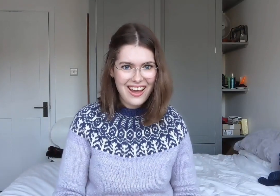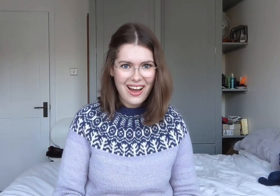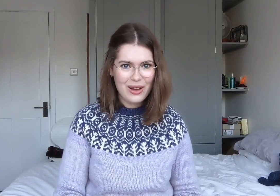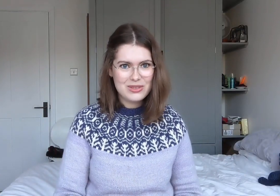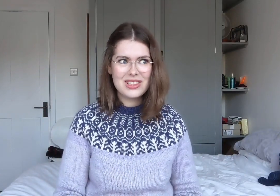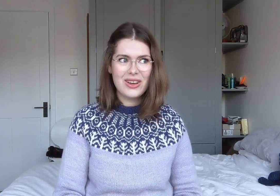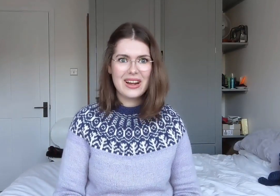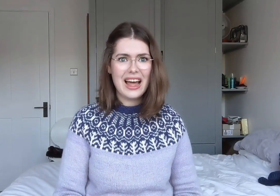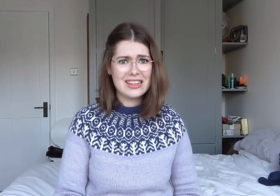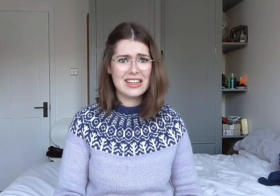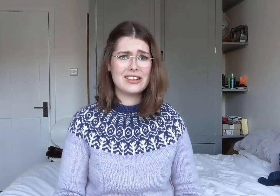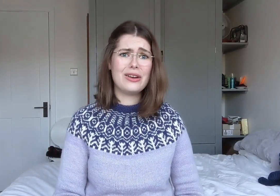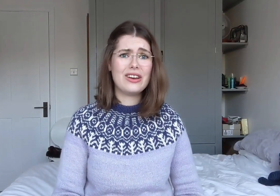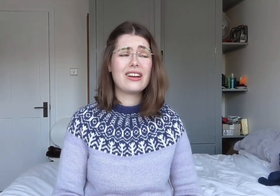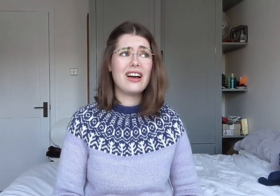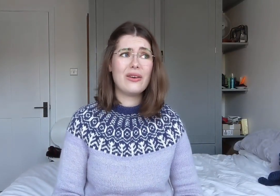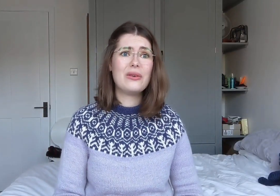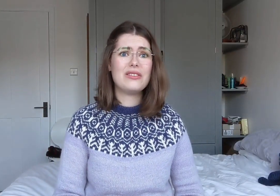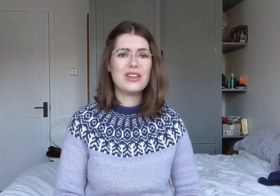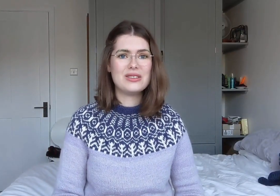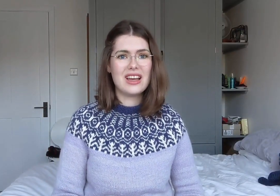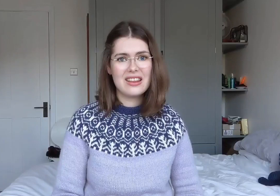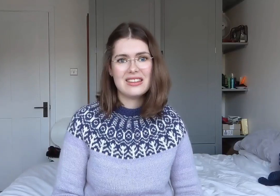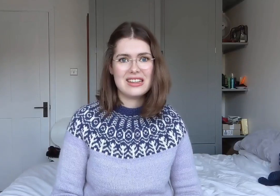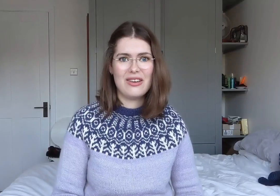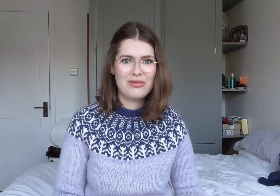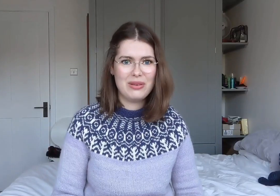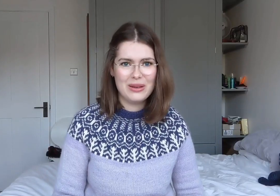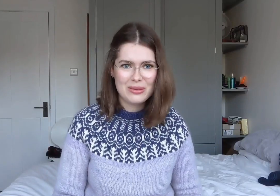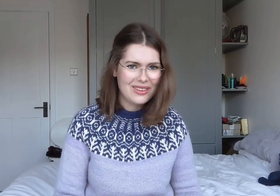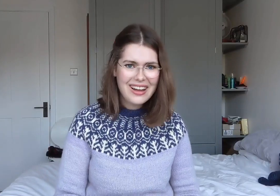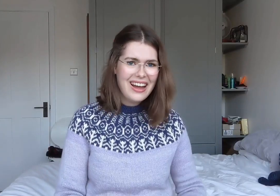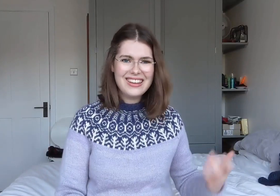I'm so glad I don't look like all of those other deaf people.